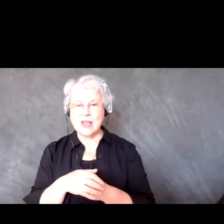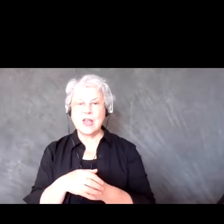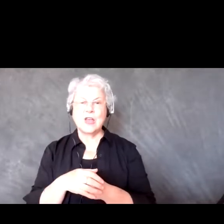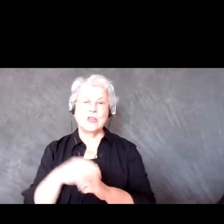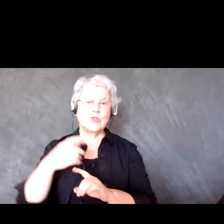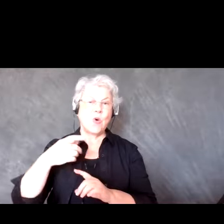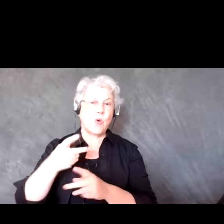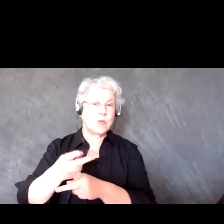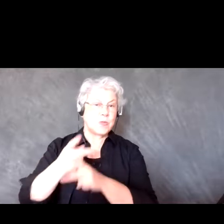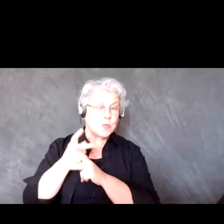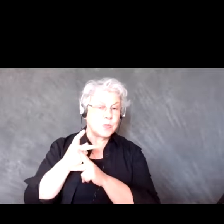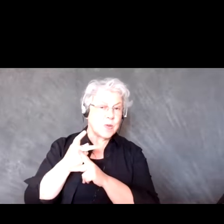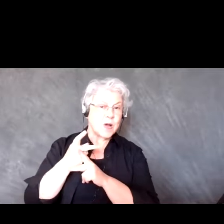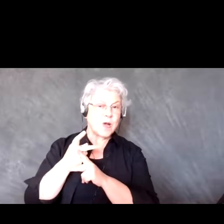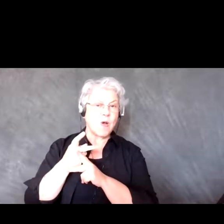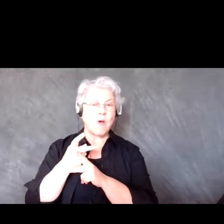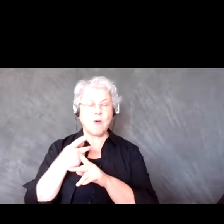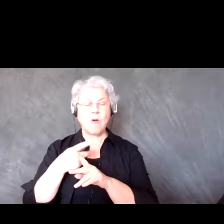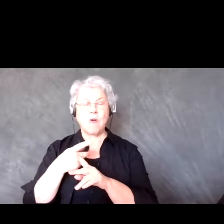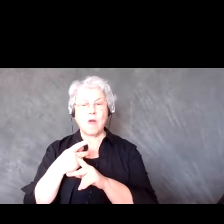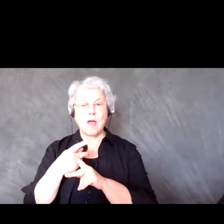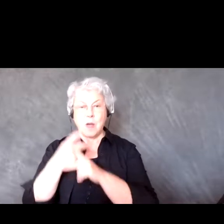elders and setting them up on these meetings. >>Participant: